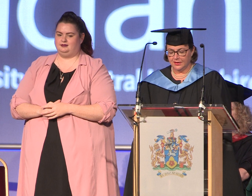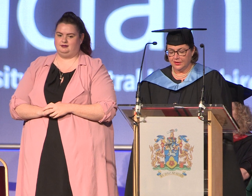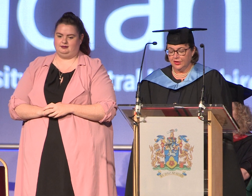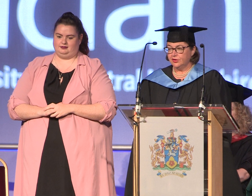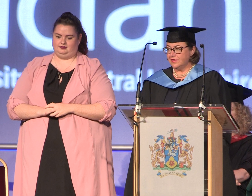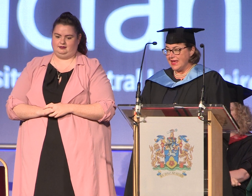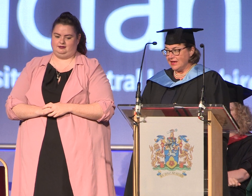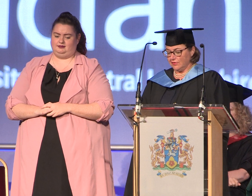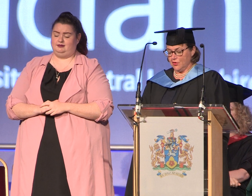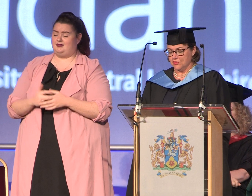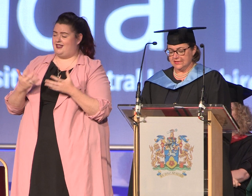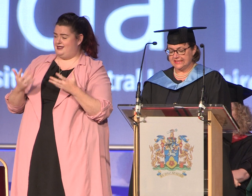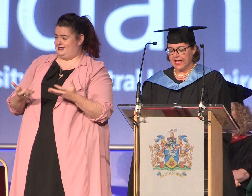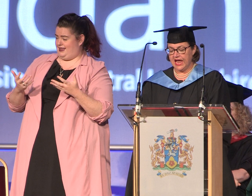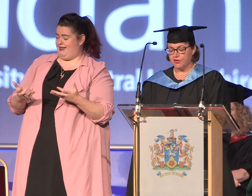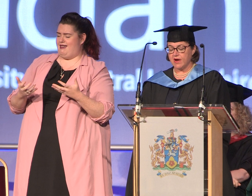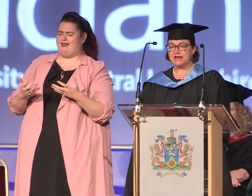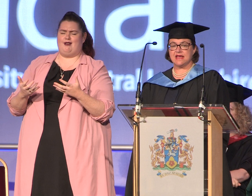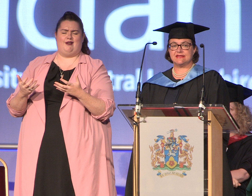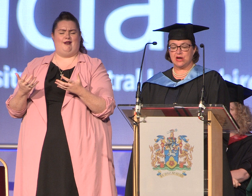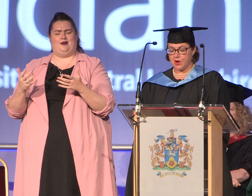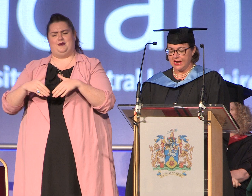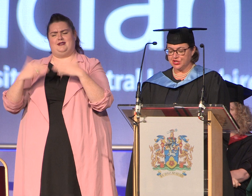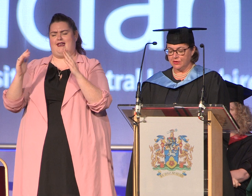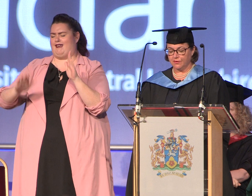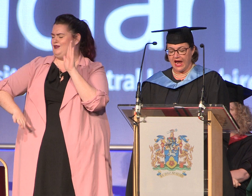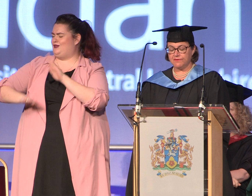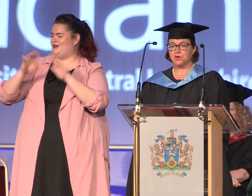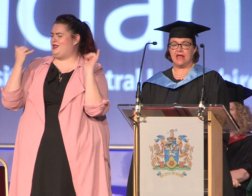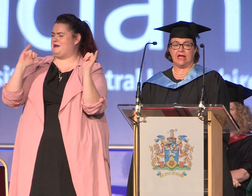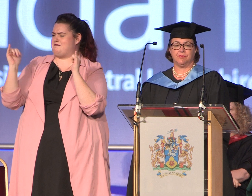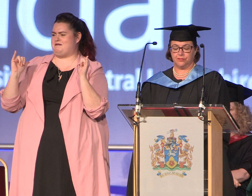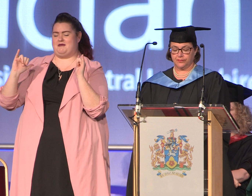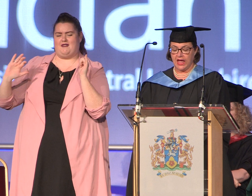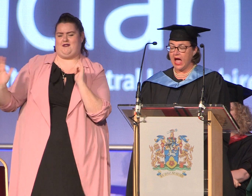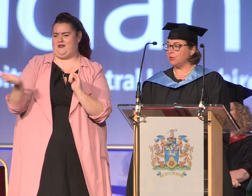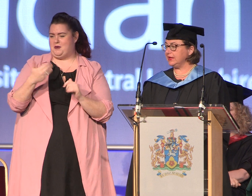Today is of course a great day of celebration for everyone here and we